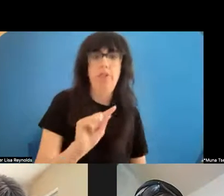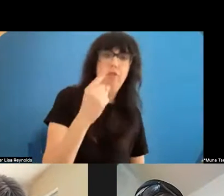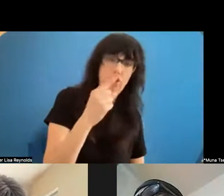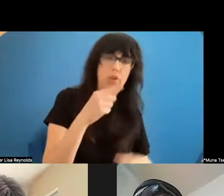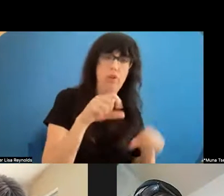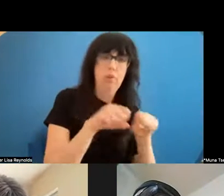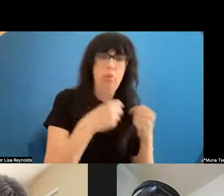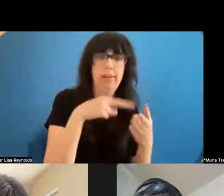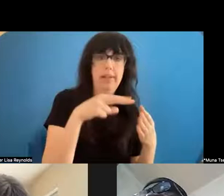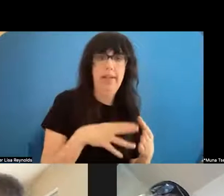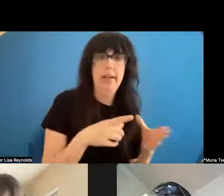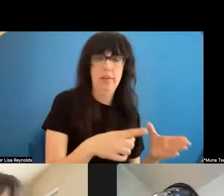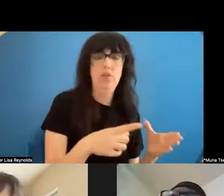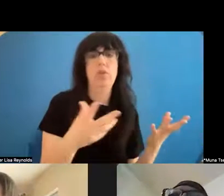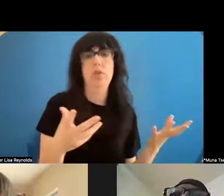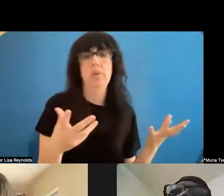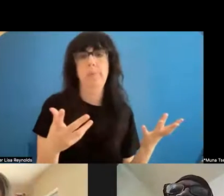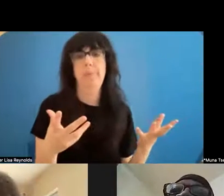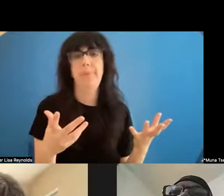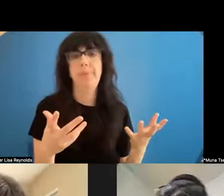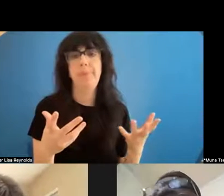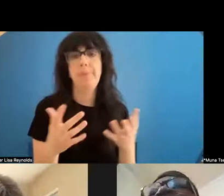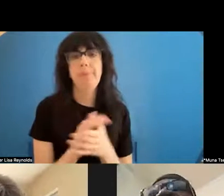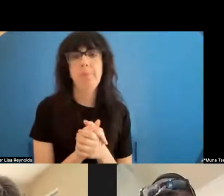first breakdancers that evolved.